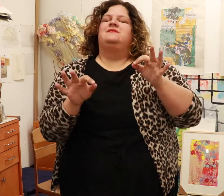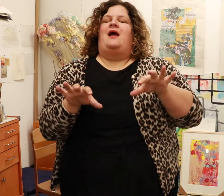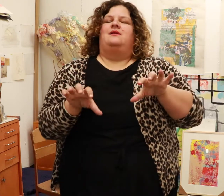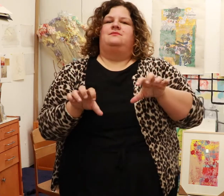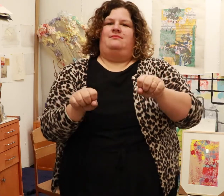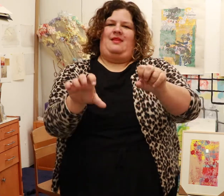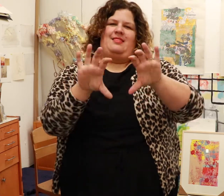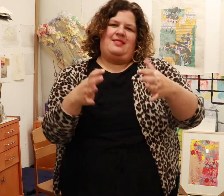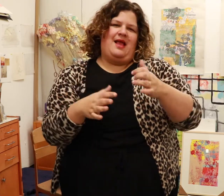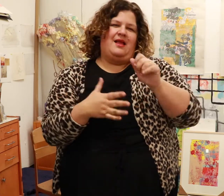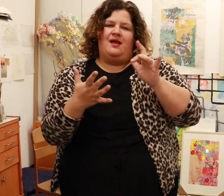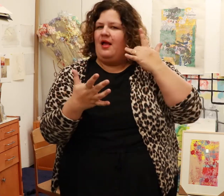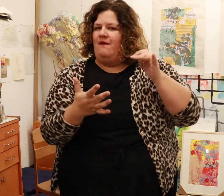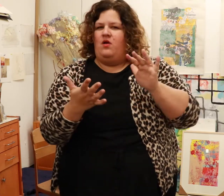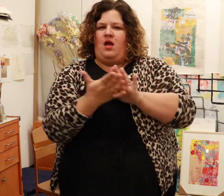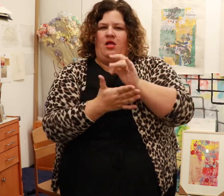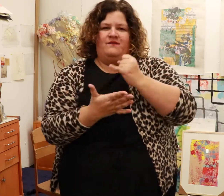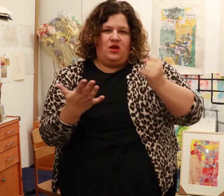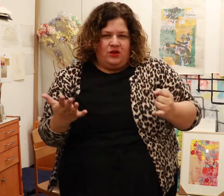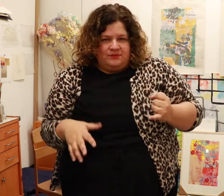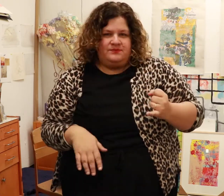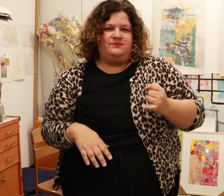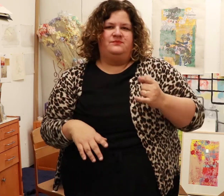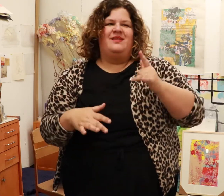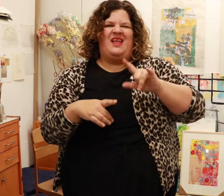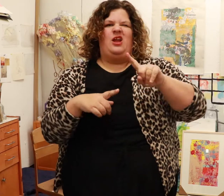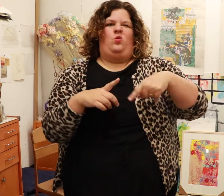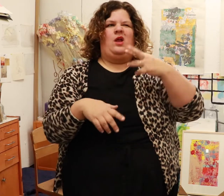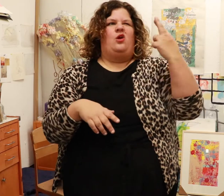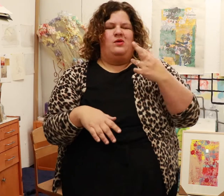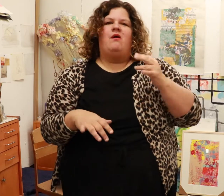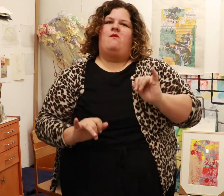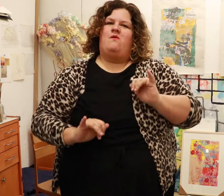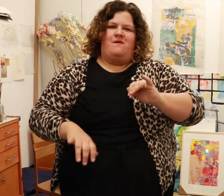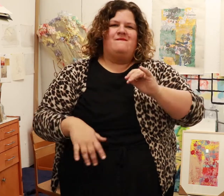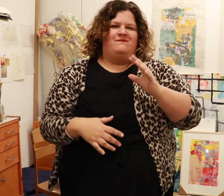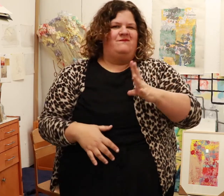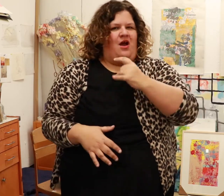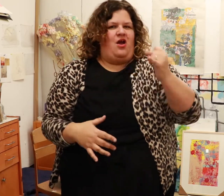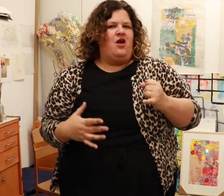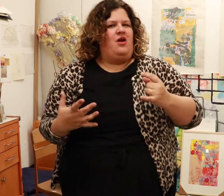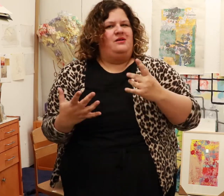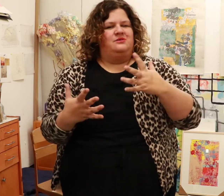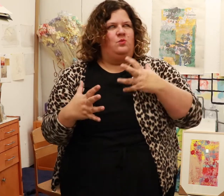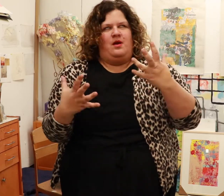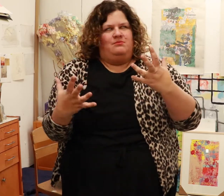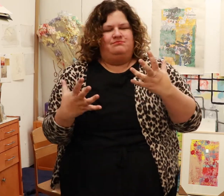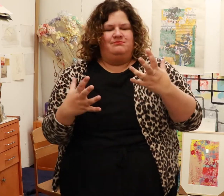I decided to take classes at California College of Arts and that was when I realized Fine Arts was it!